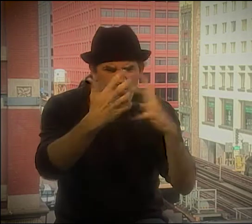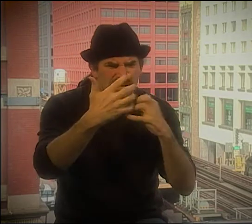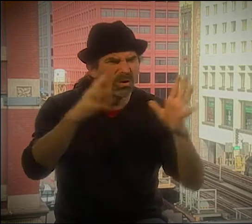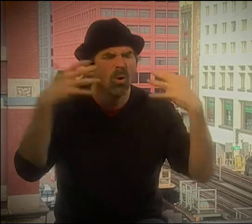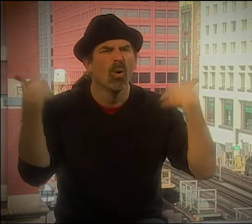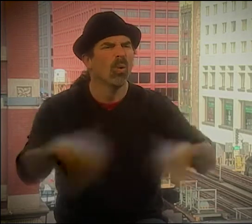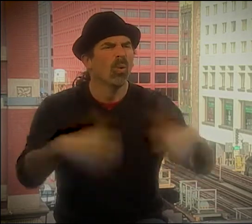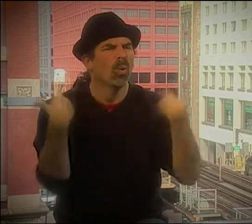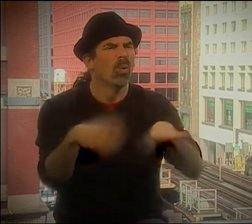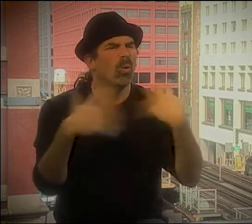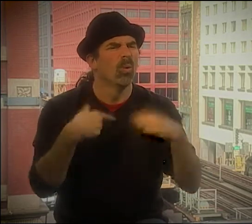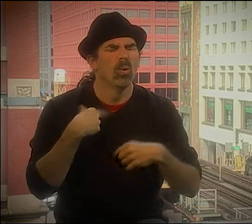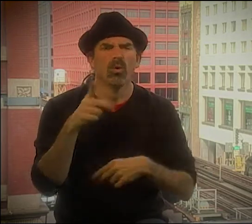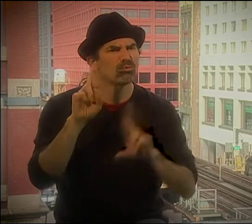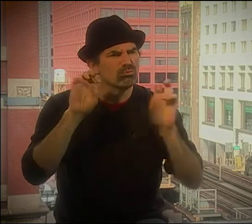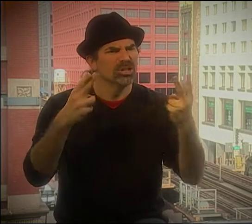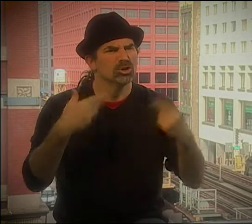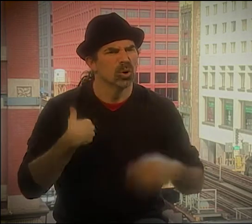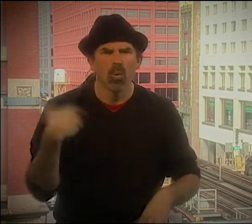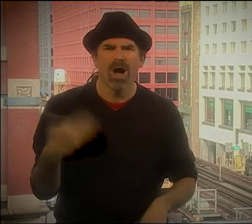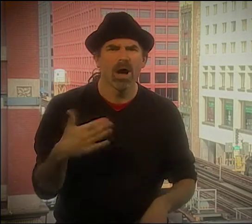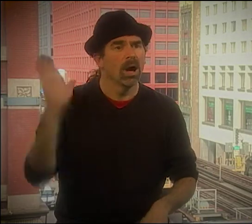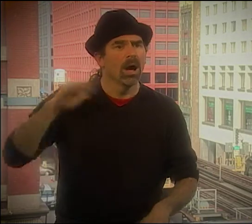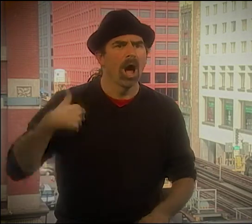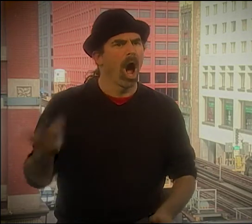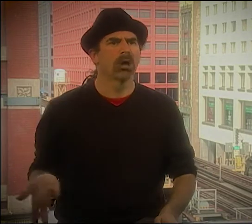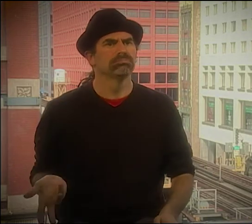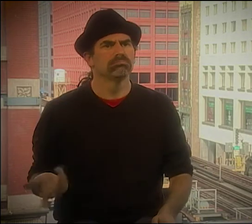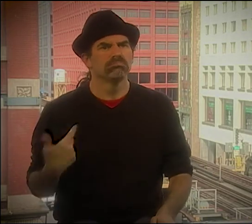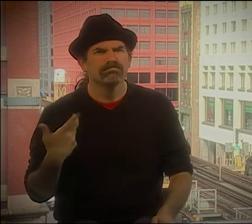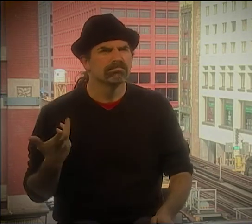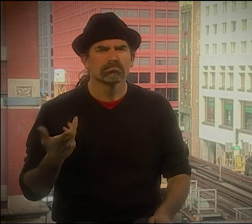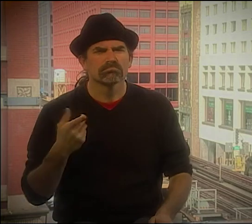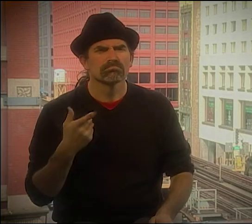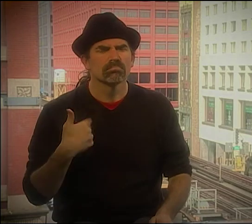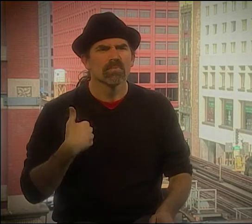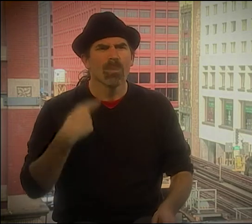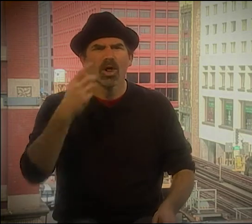I THOUGHT IT WAS GOOD BACK THEN, BUT NOW I'M TOTALLY TAKEN BY IT AND I GET IT.